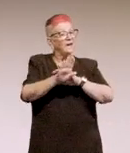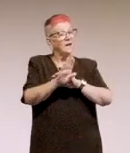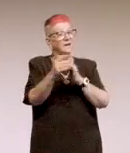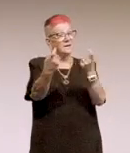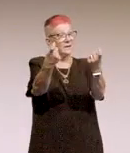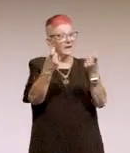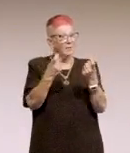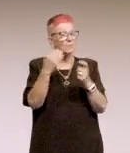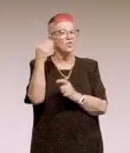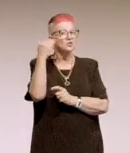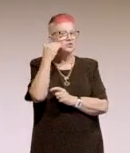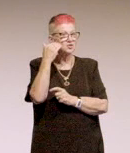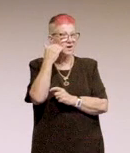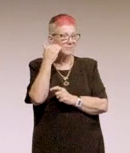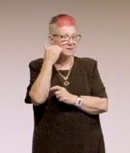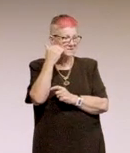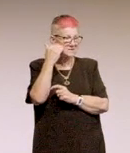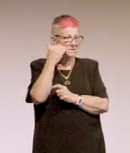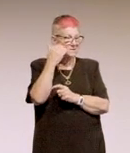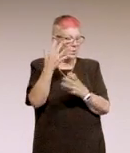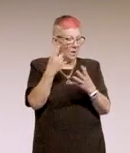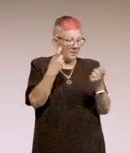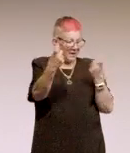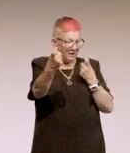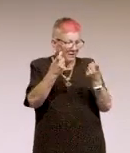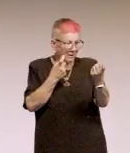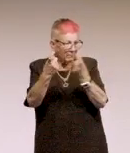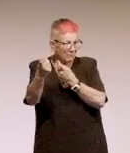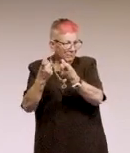So here's where they enter.